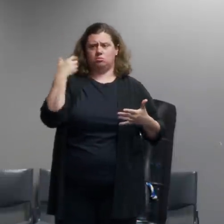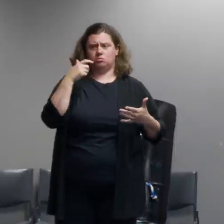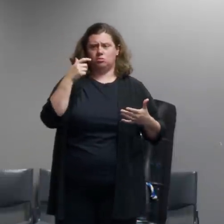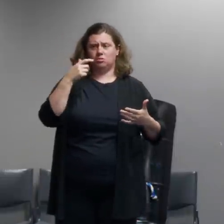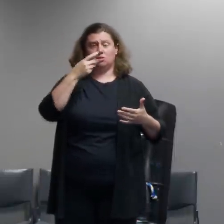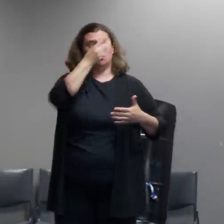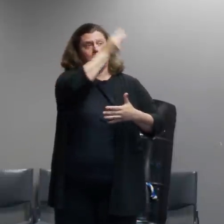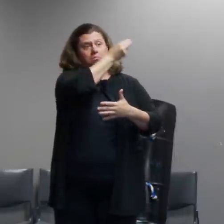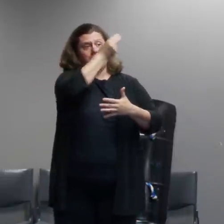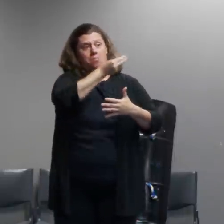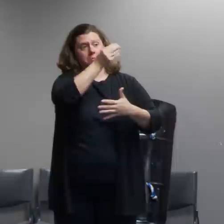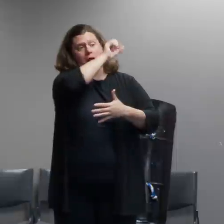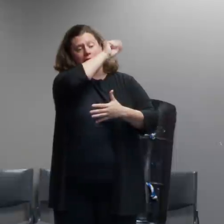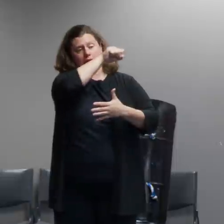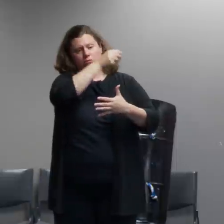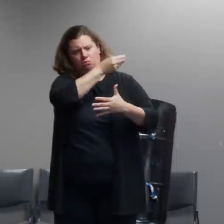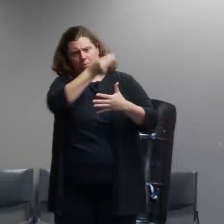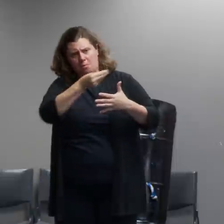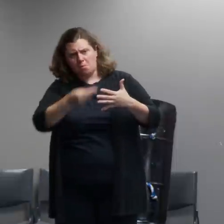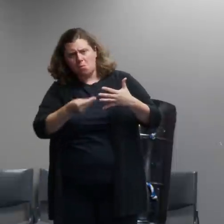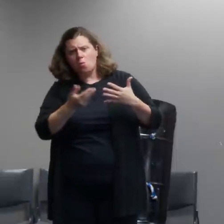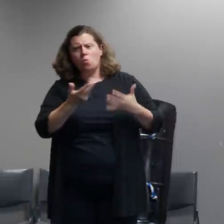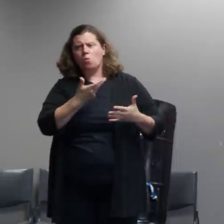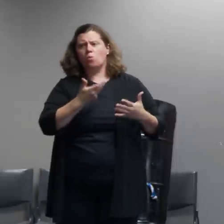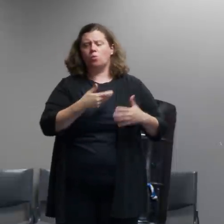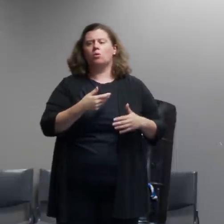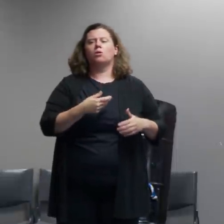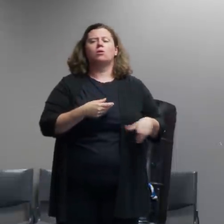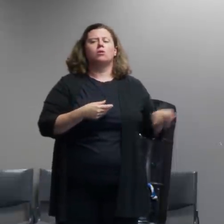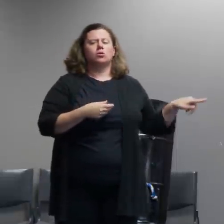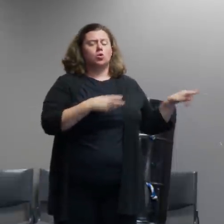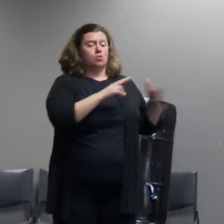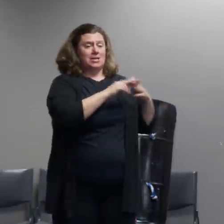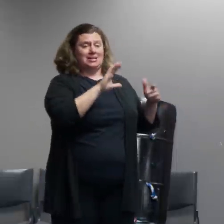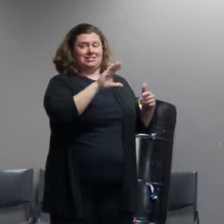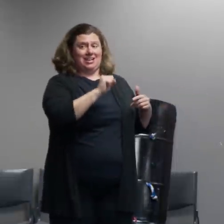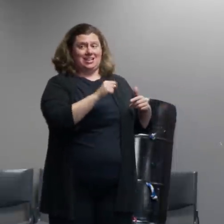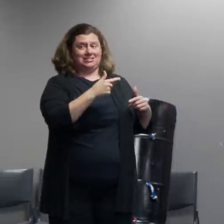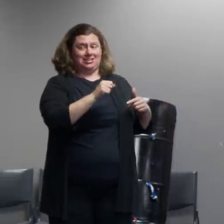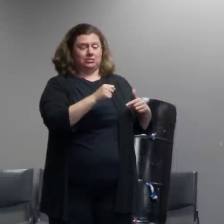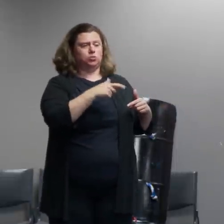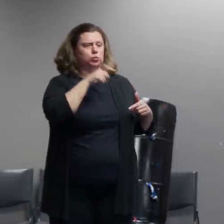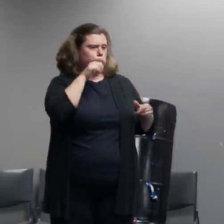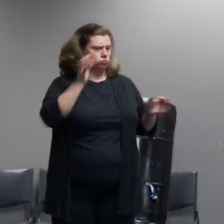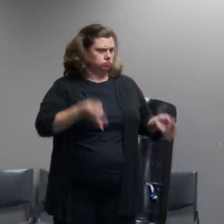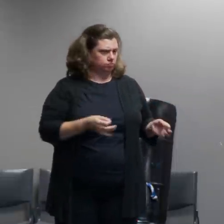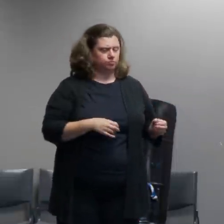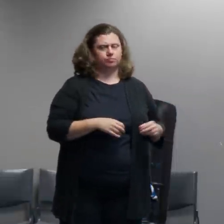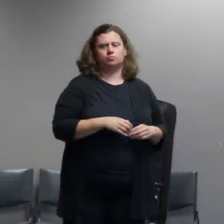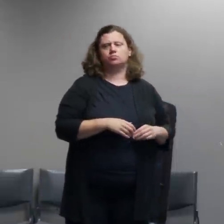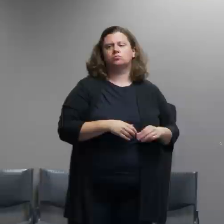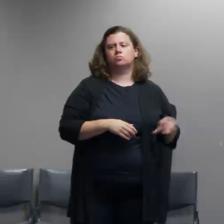so the question is who makes the decision about the use of cs gas and i would extend that probably to these these